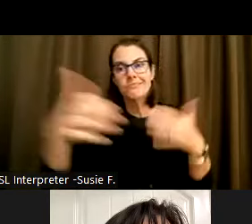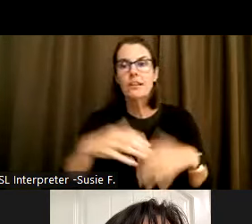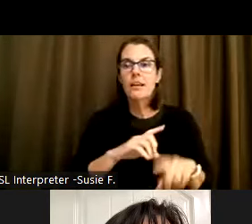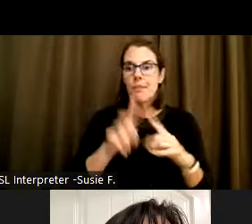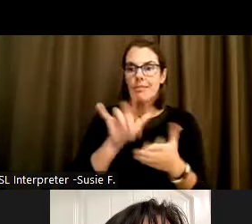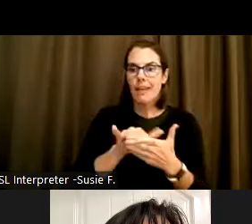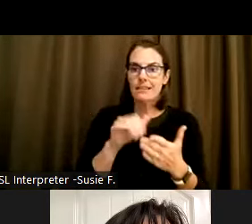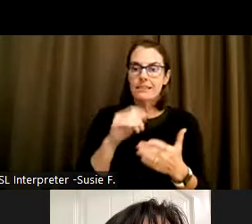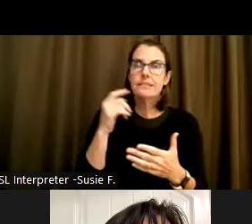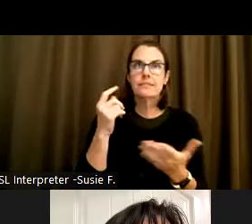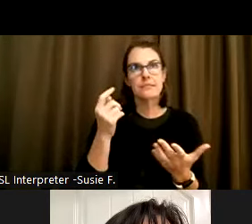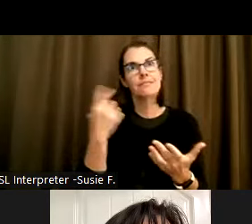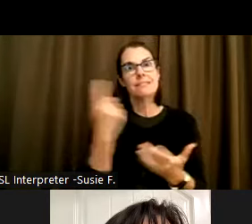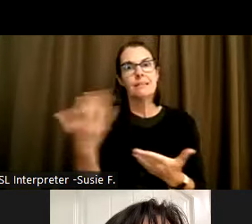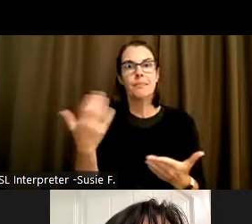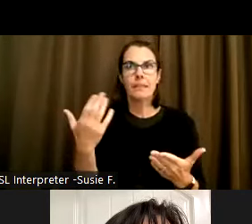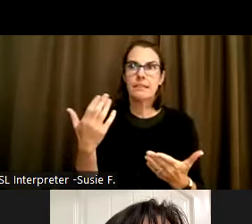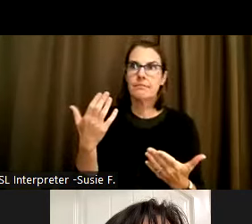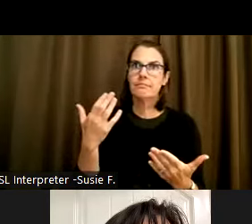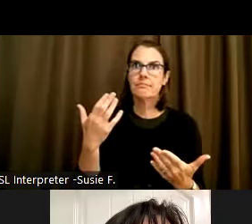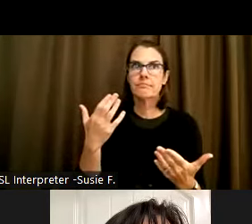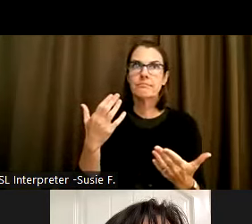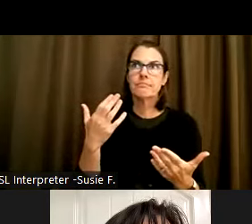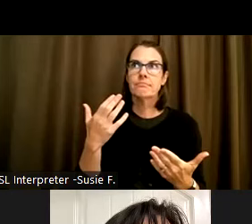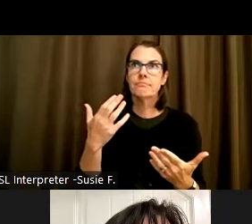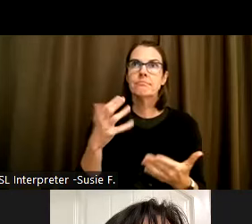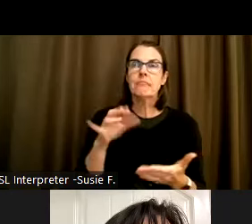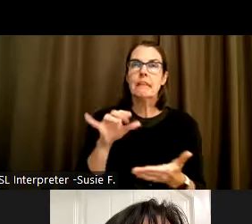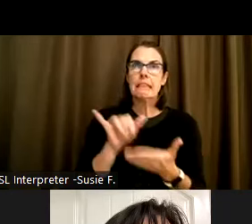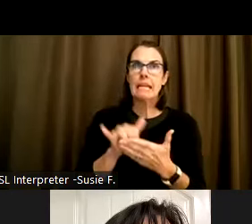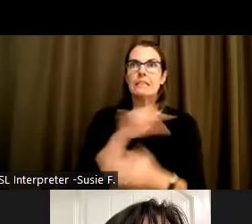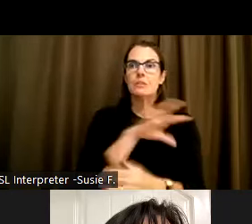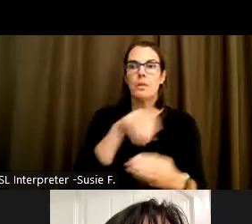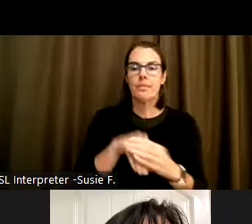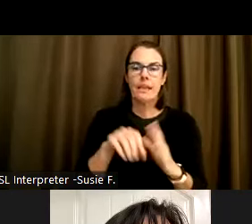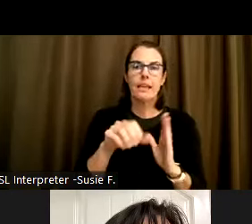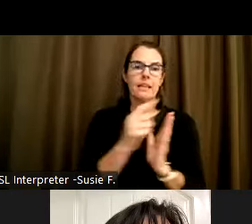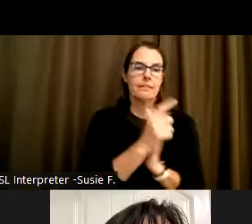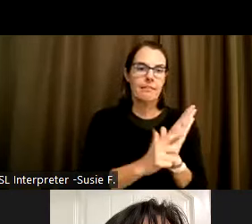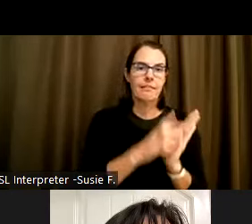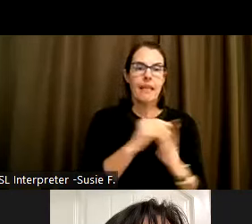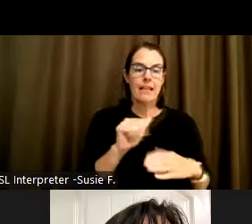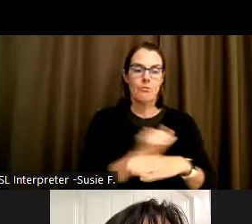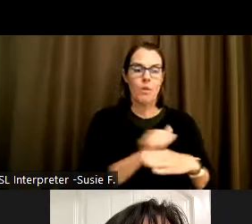something that's thankfully. In statute and in practice changing already in Oregon.